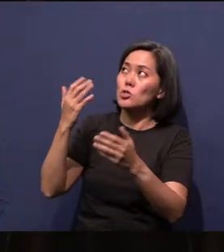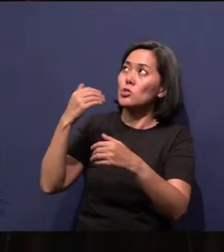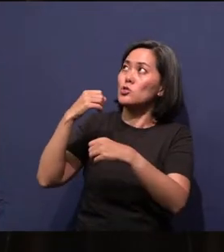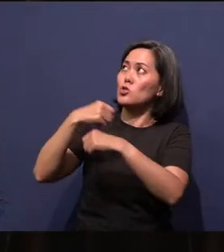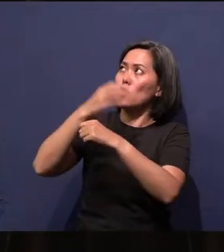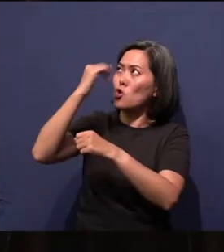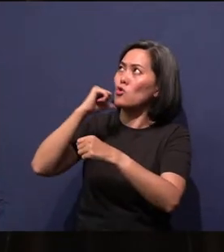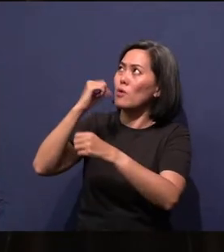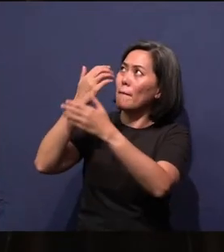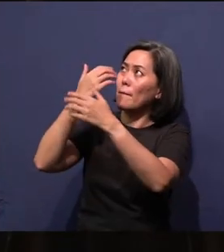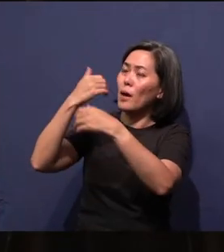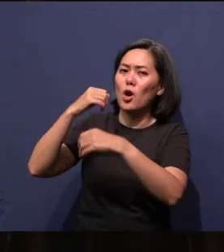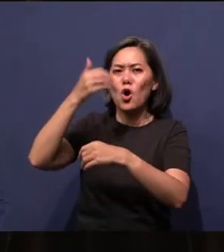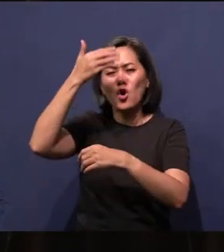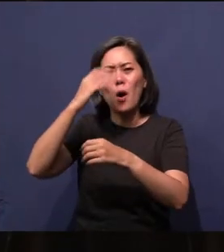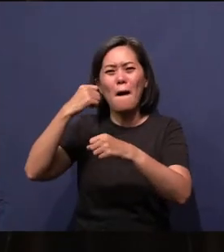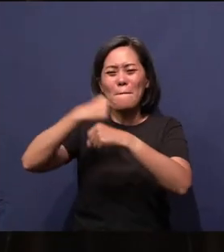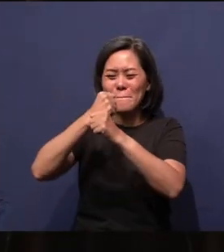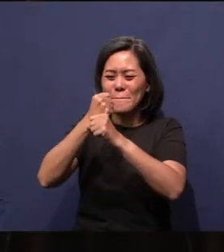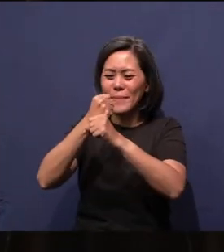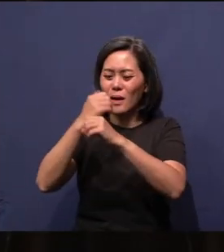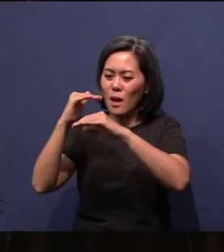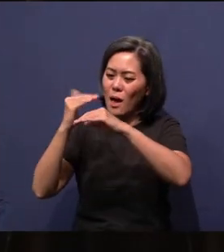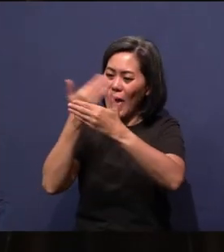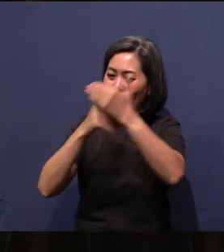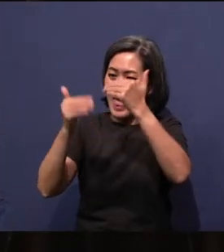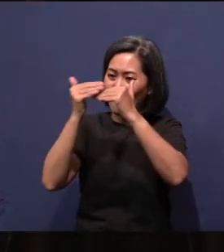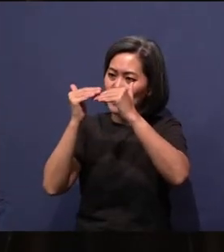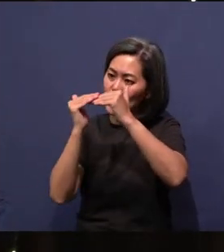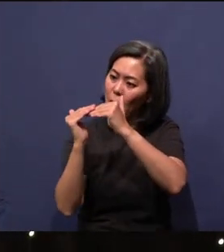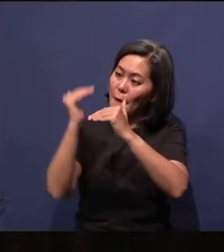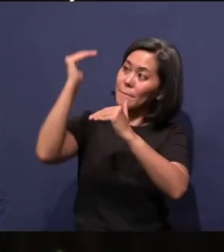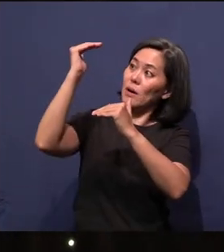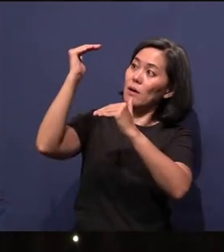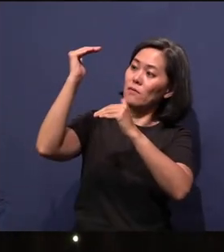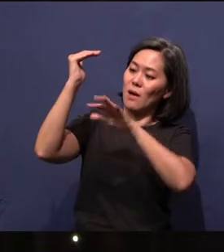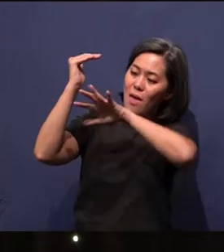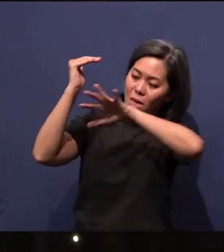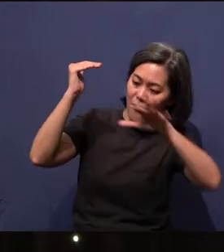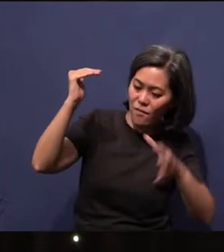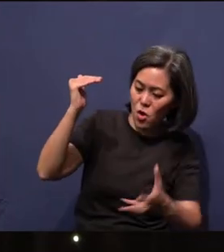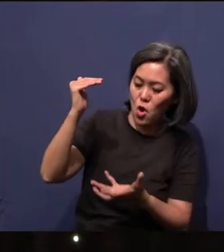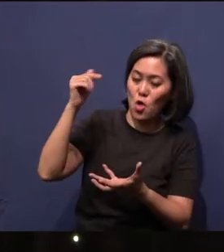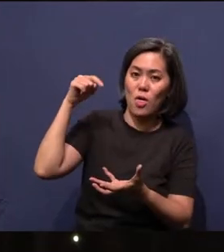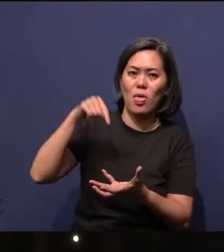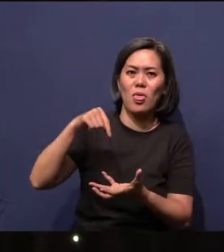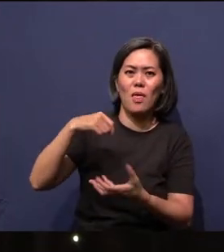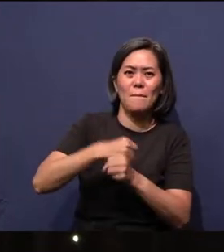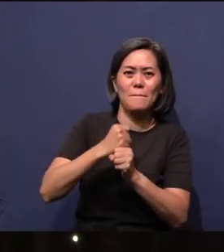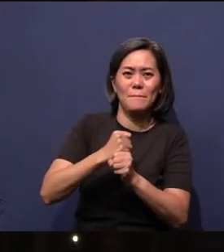heavens. God made even higher than the heavens and everything of the earth down to the lowest point of your sea.